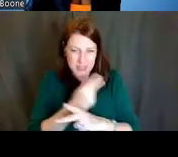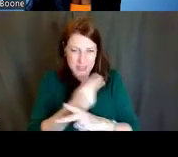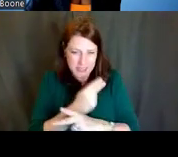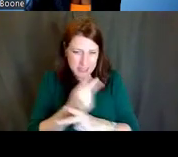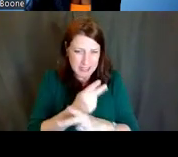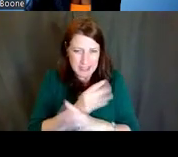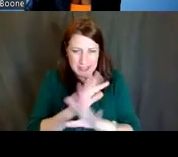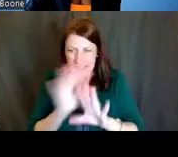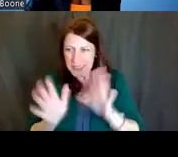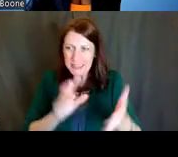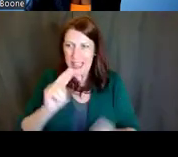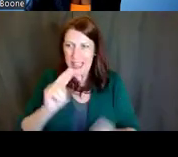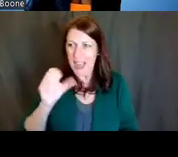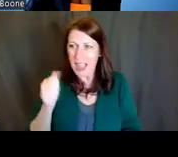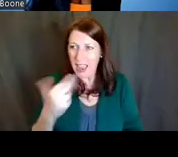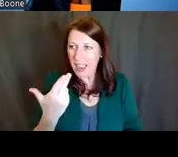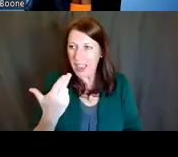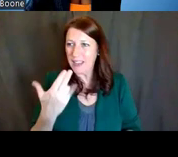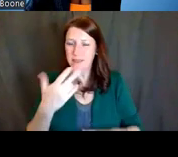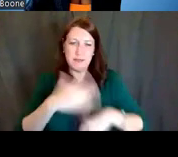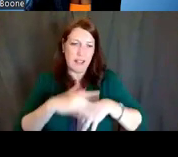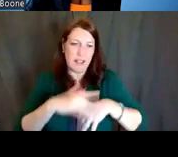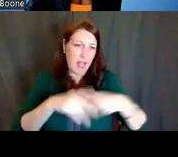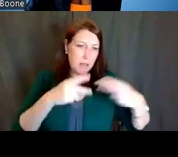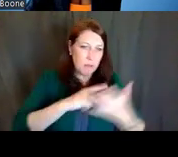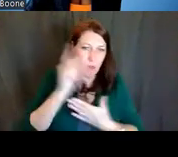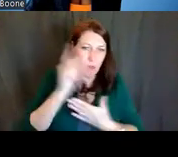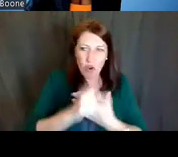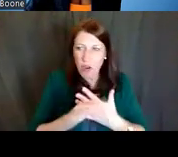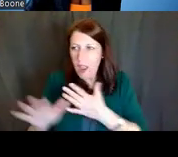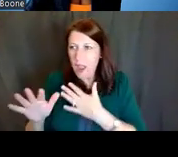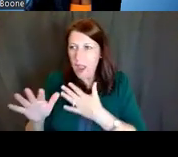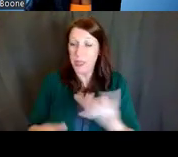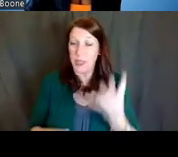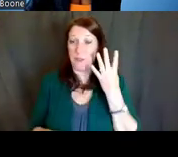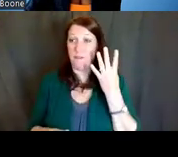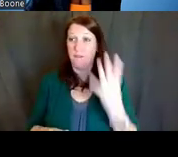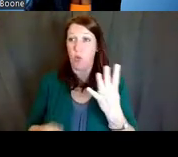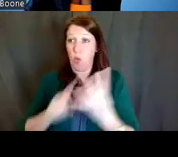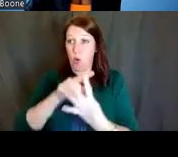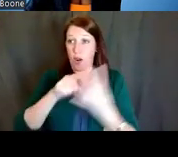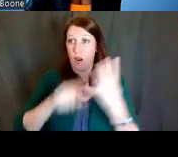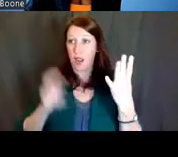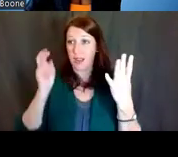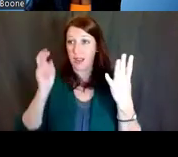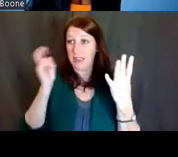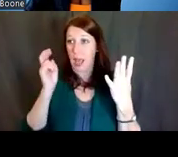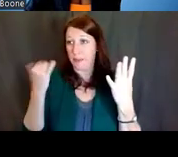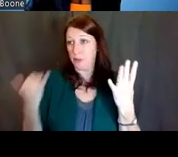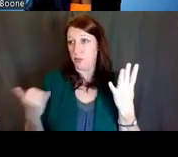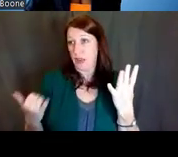and its available programs. There are four different, but related topics that will be discussed during today's webinar;